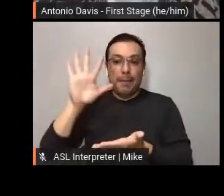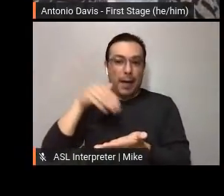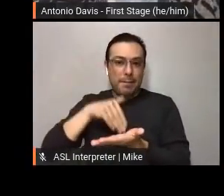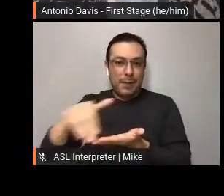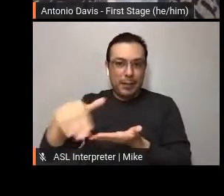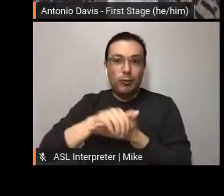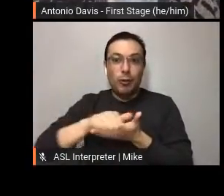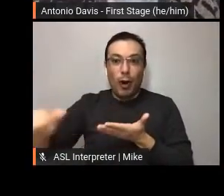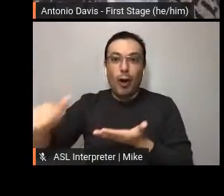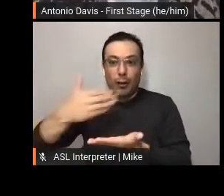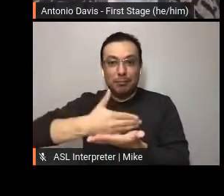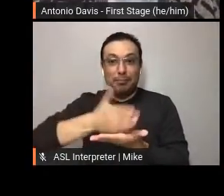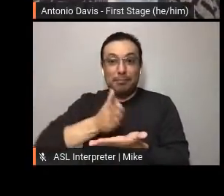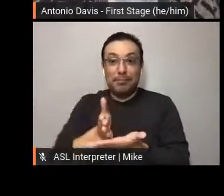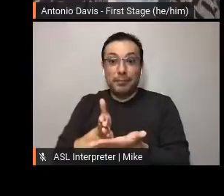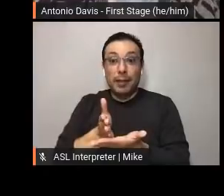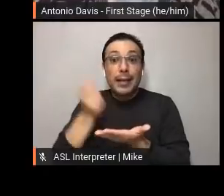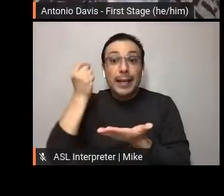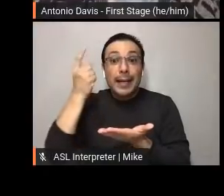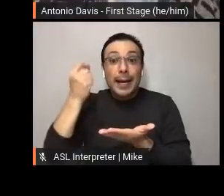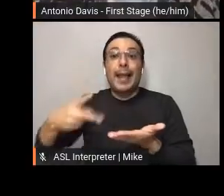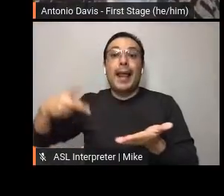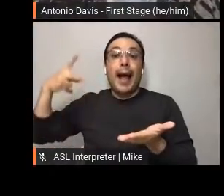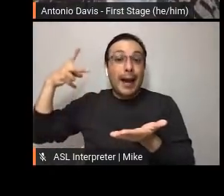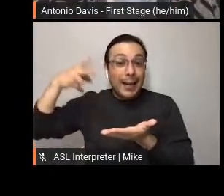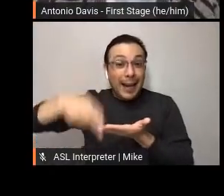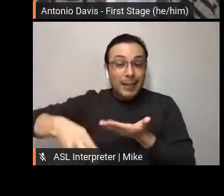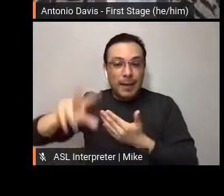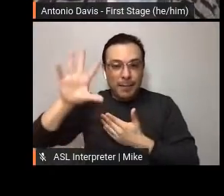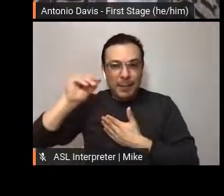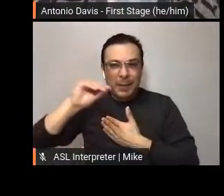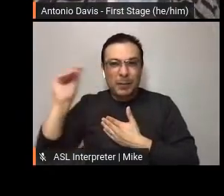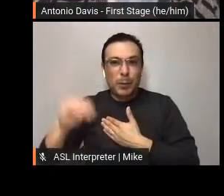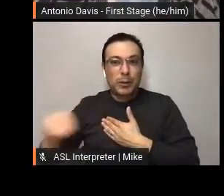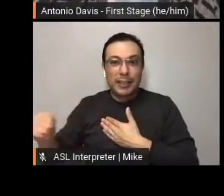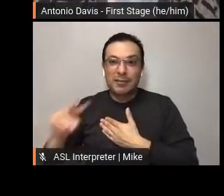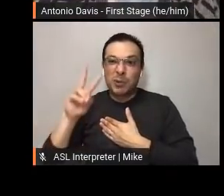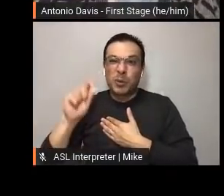organization's budget has been cut by 50%. According to National Essembly